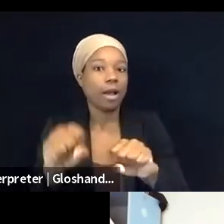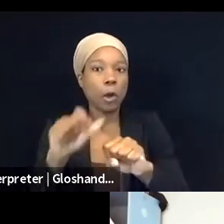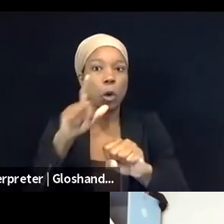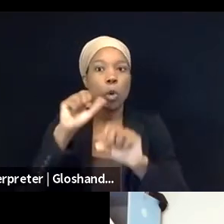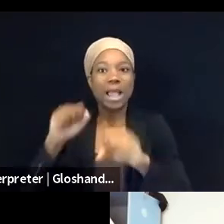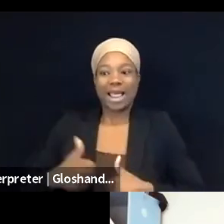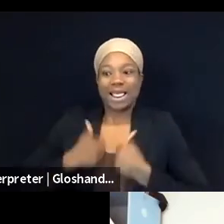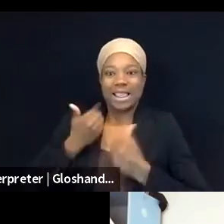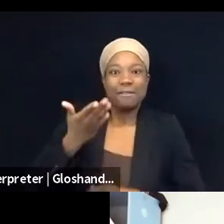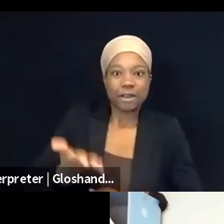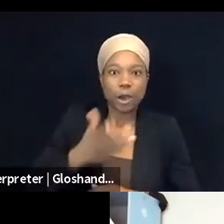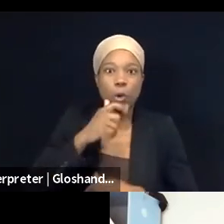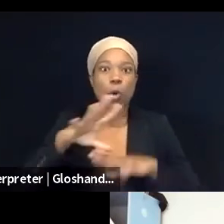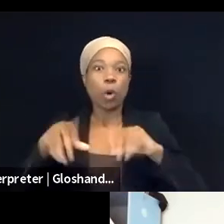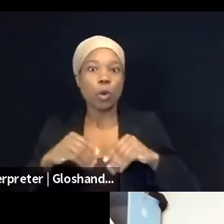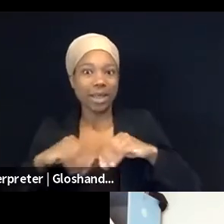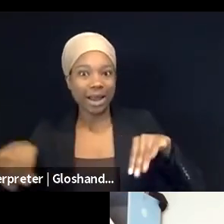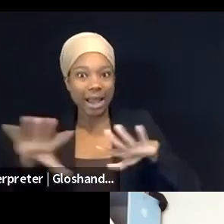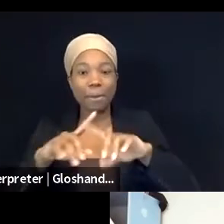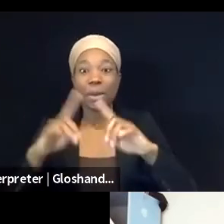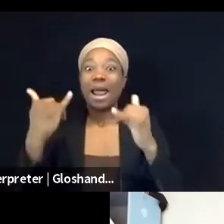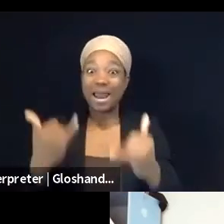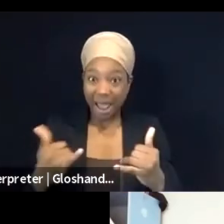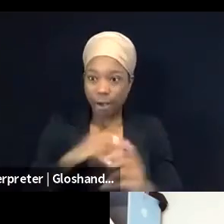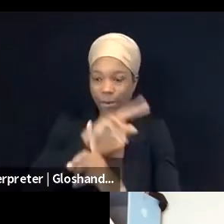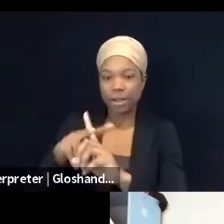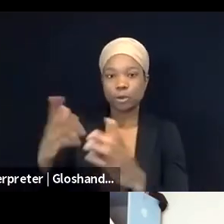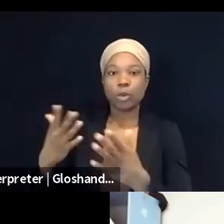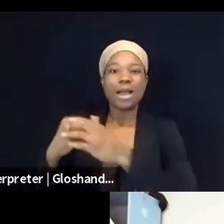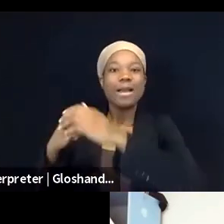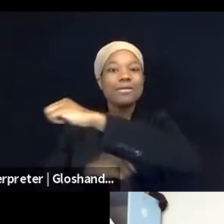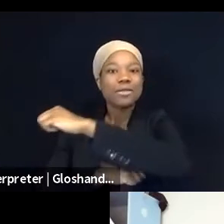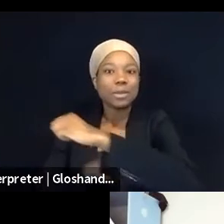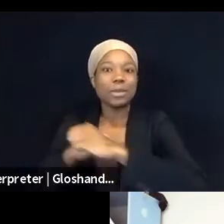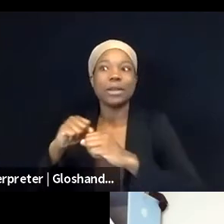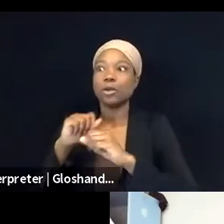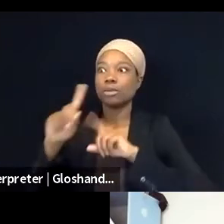fundamental questions of equality and justice. So that's just like, a really big background